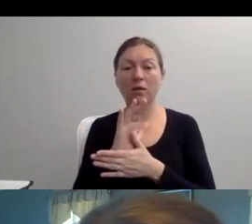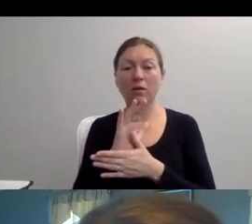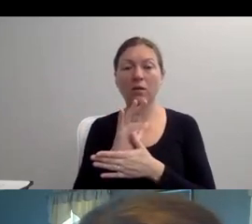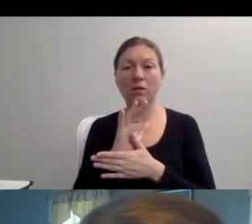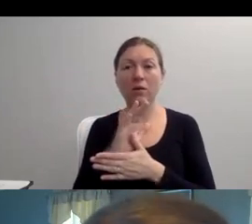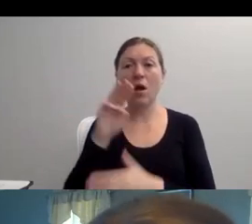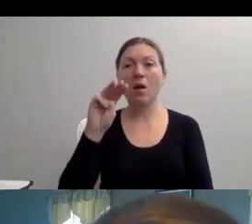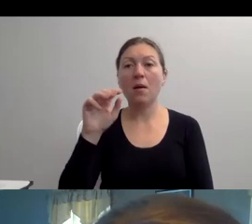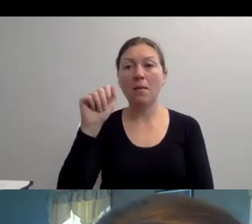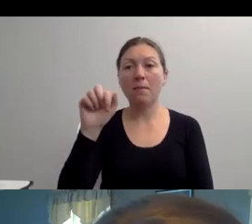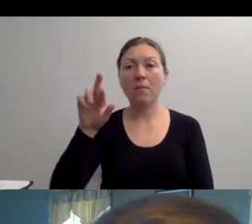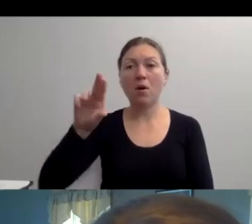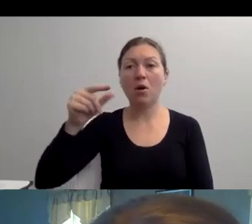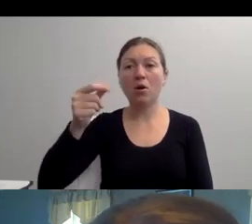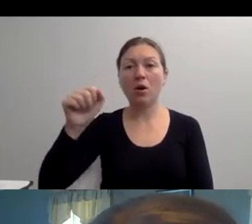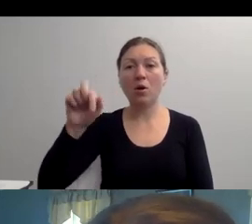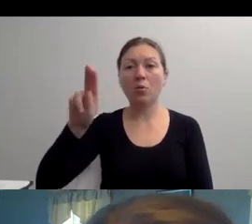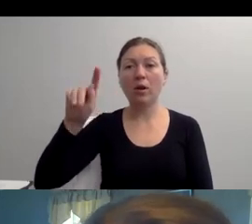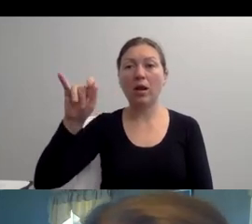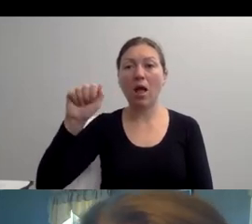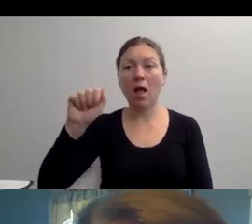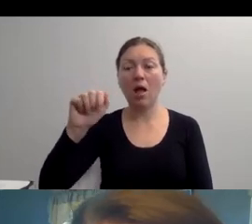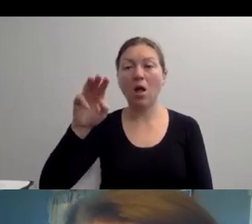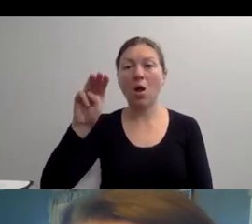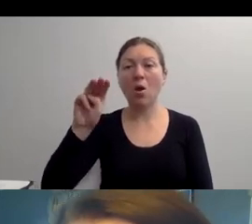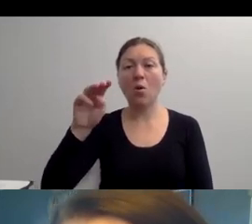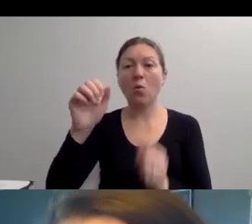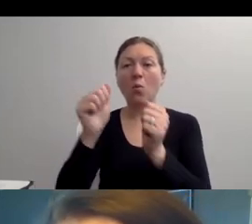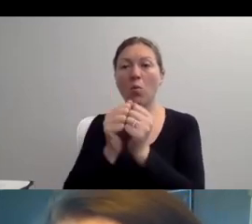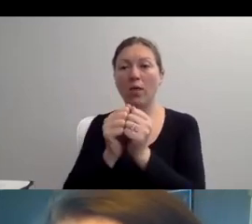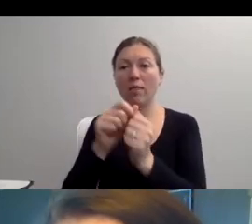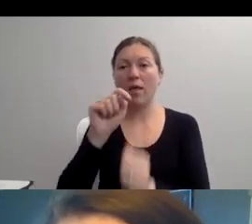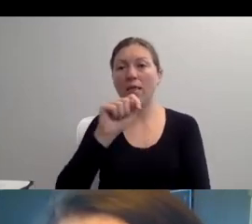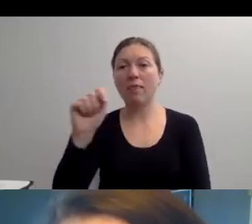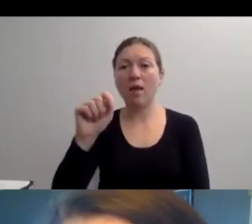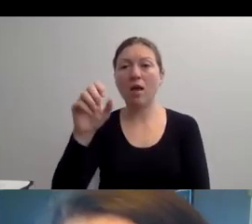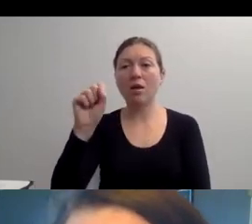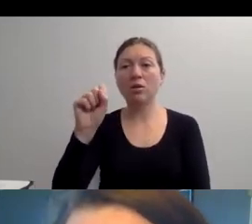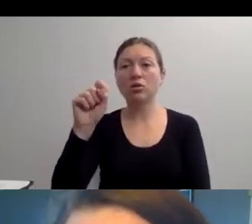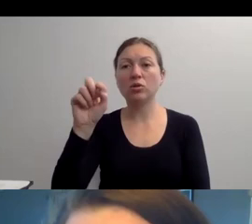. I DON'T WATCH LOTS OF TV." PERFECT.